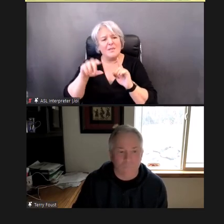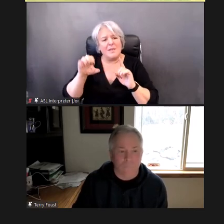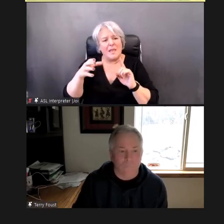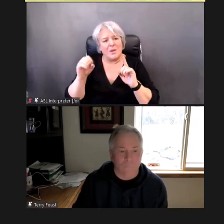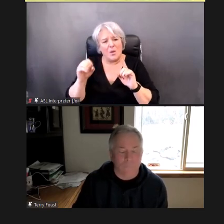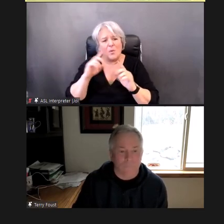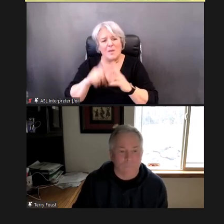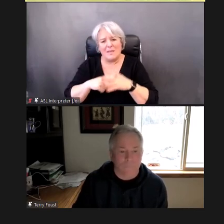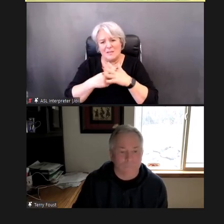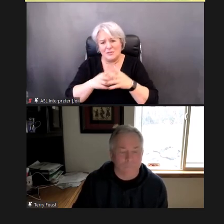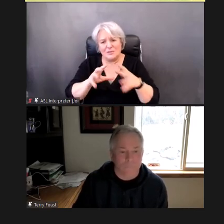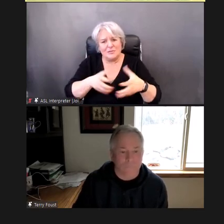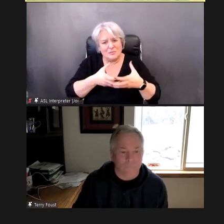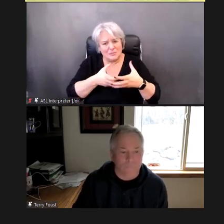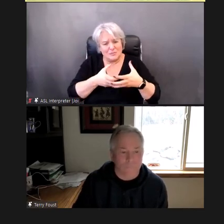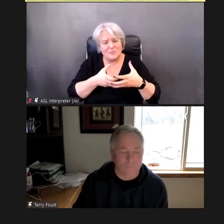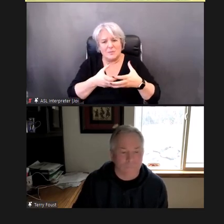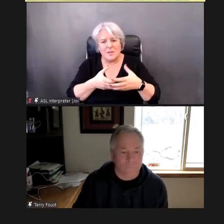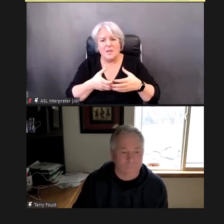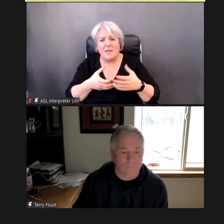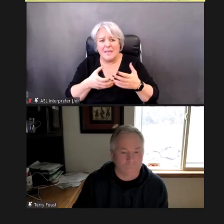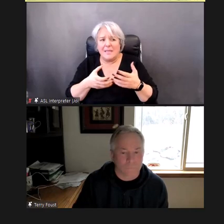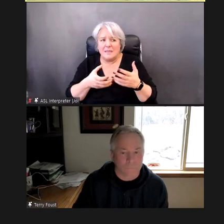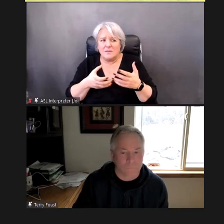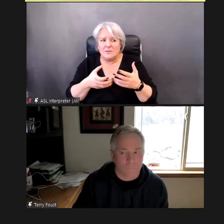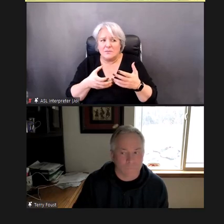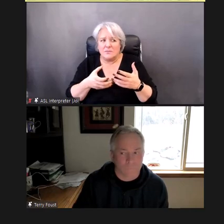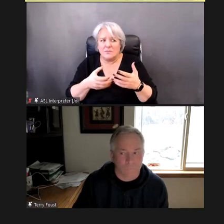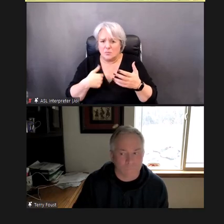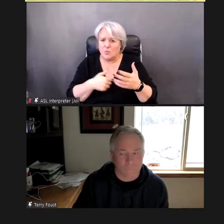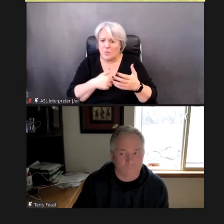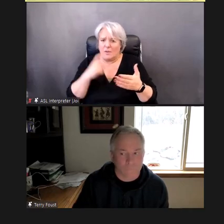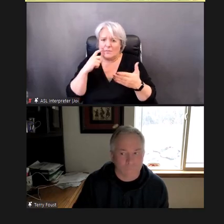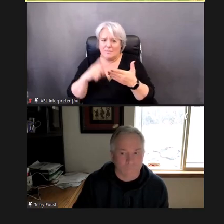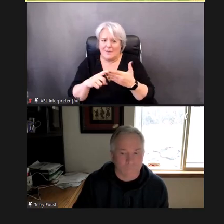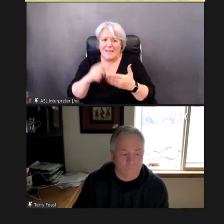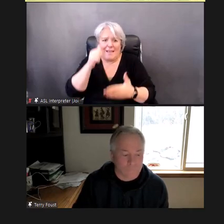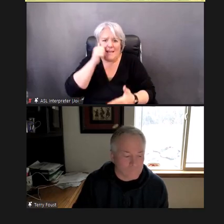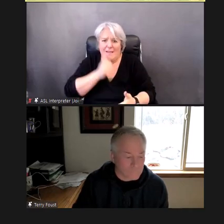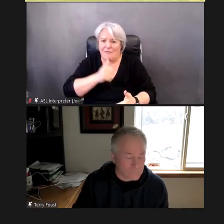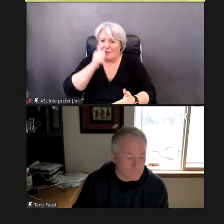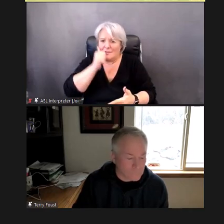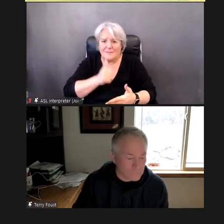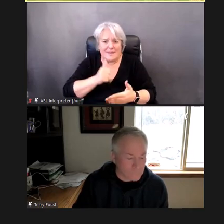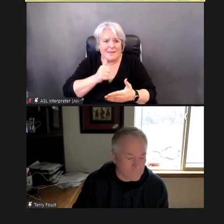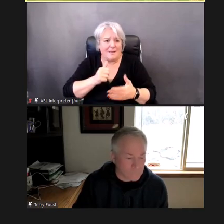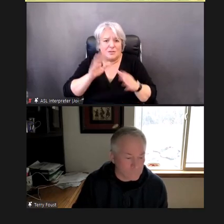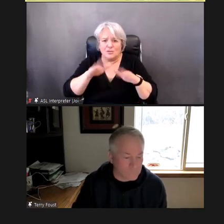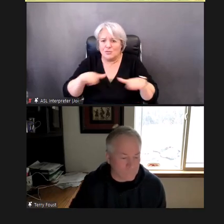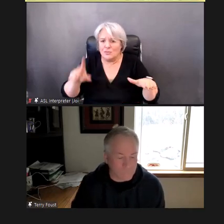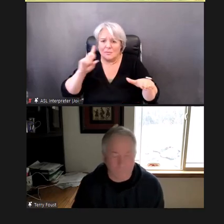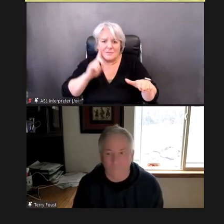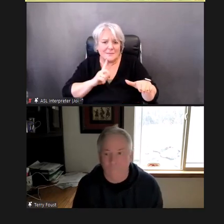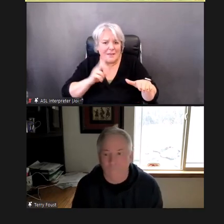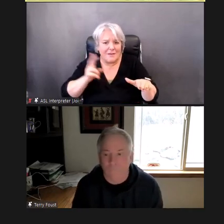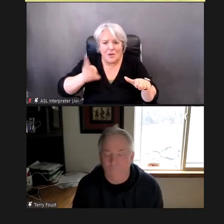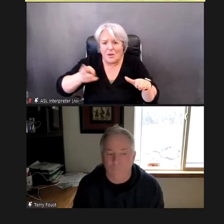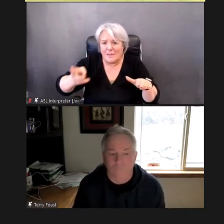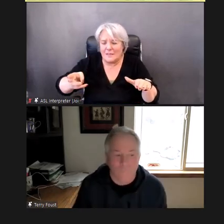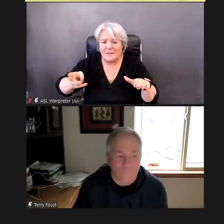recognition, that each day, young children, who are Deaf or Hard of Hearing, are already being served in early childhood health, and